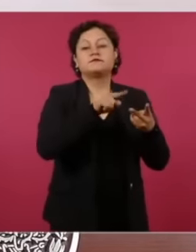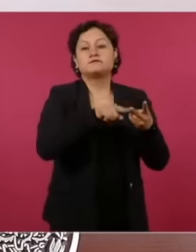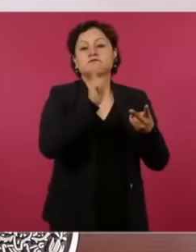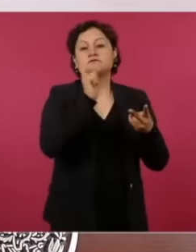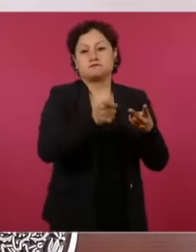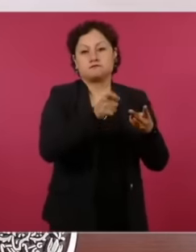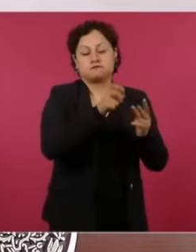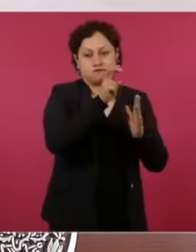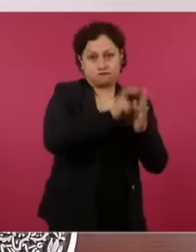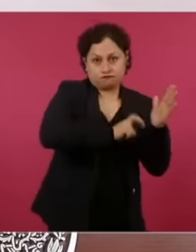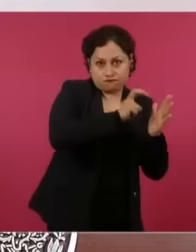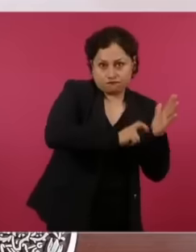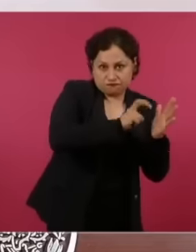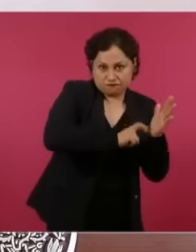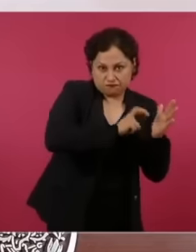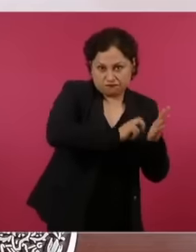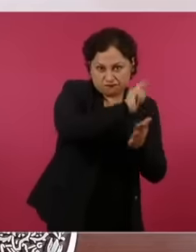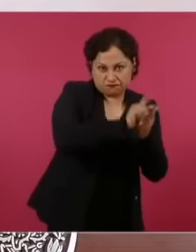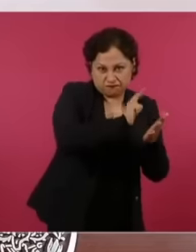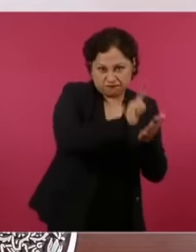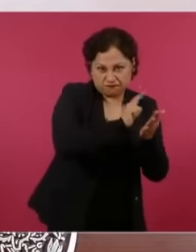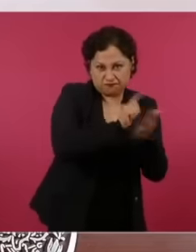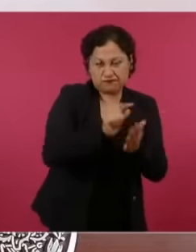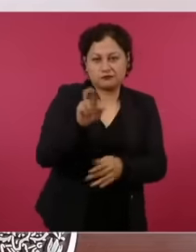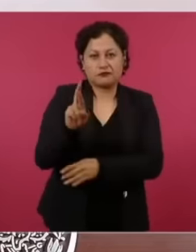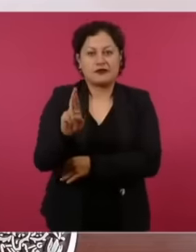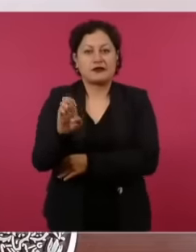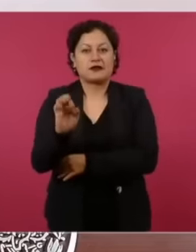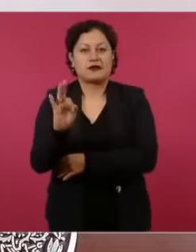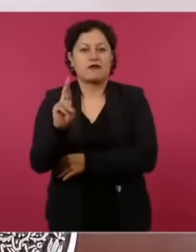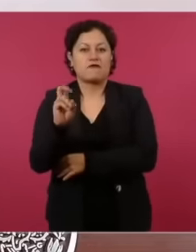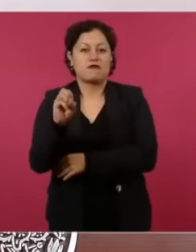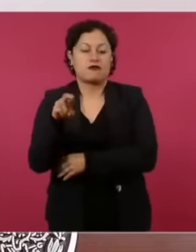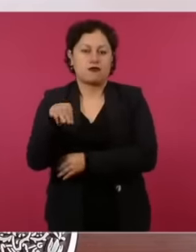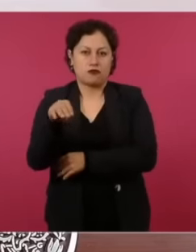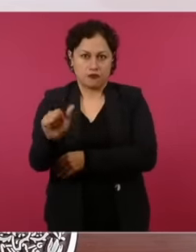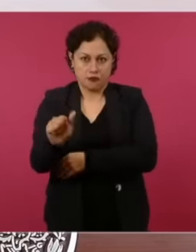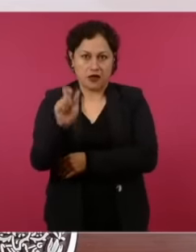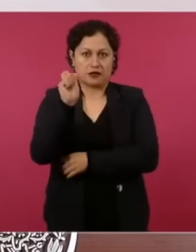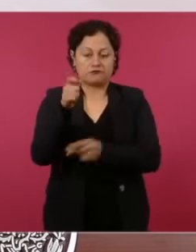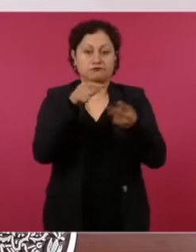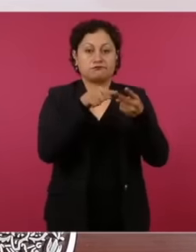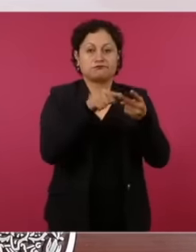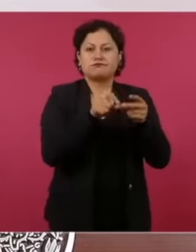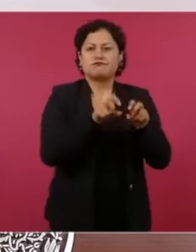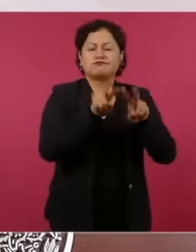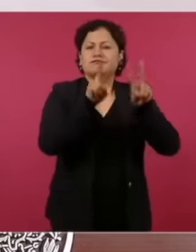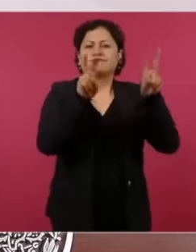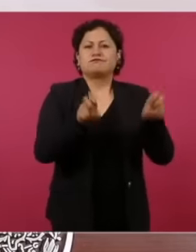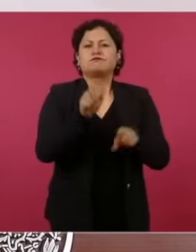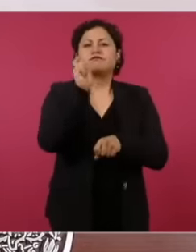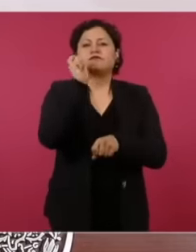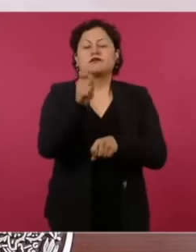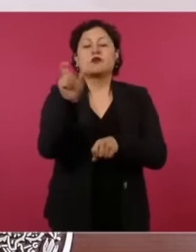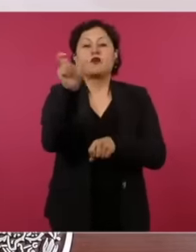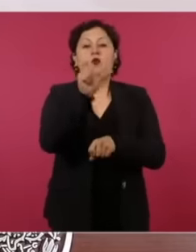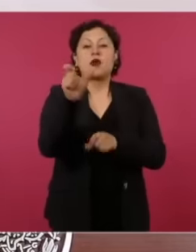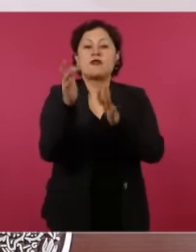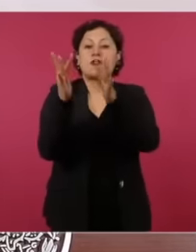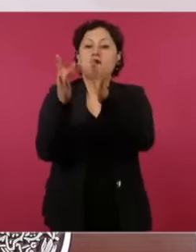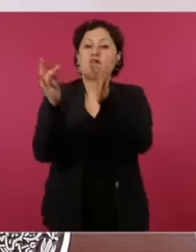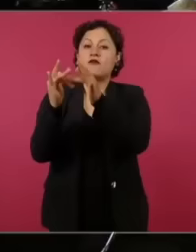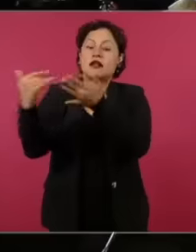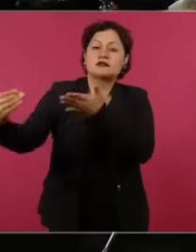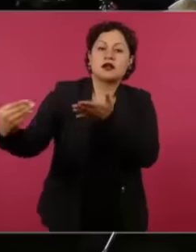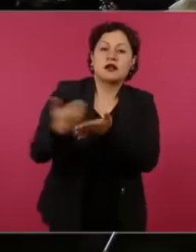at the same time that the French intervention was fought and the